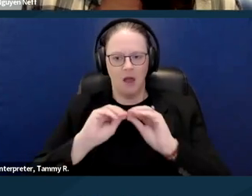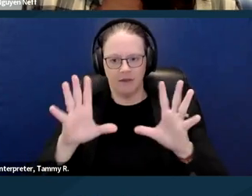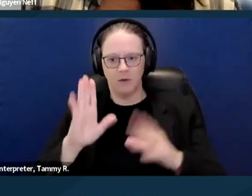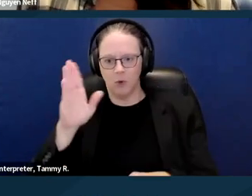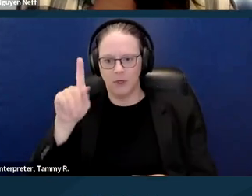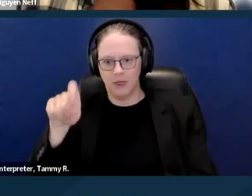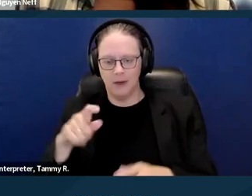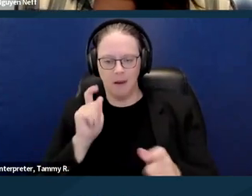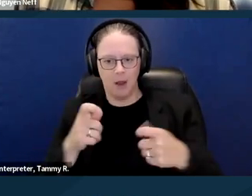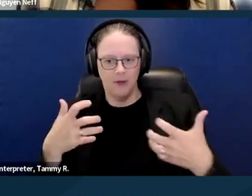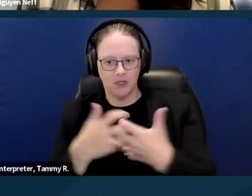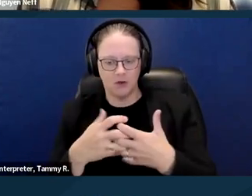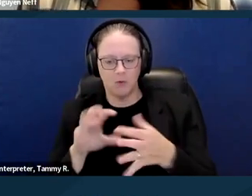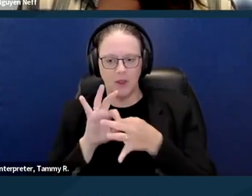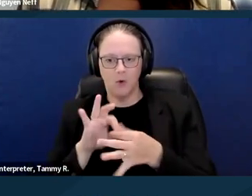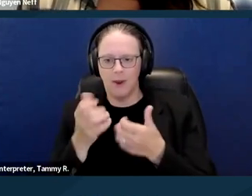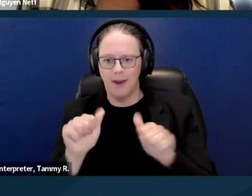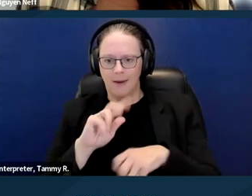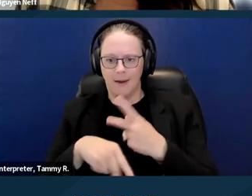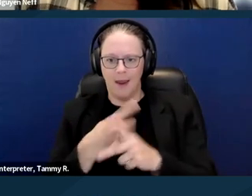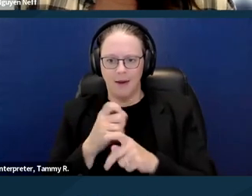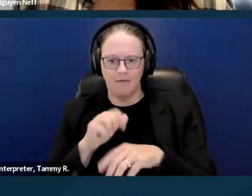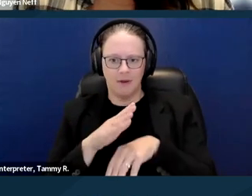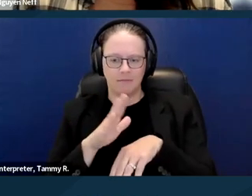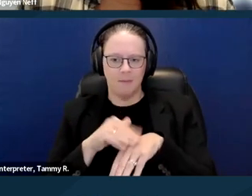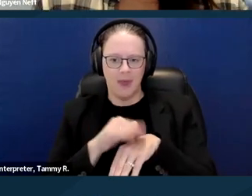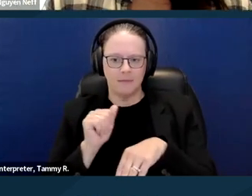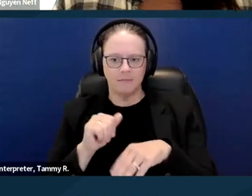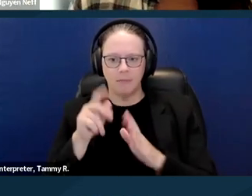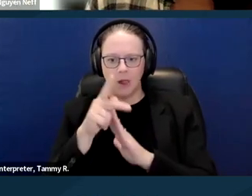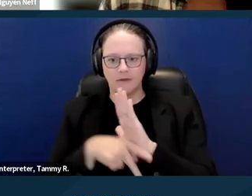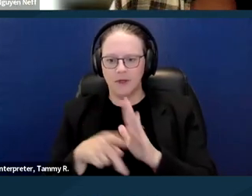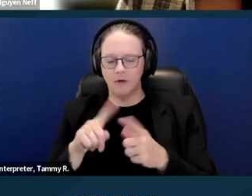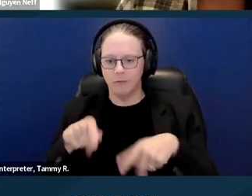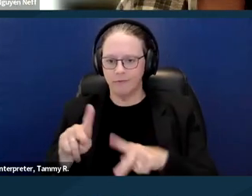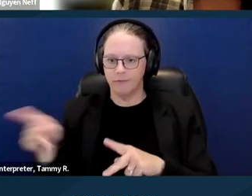to any sort of pet policy to allow their service dog. And in some limited situations,